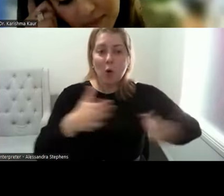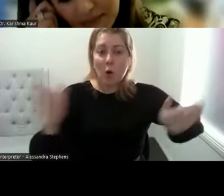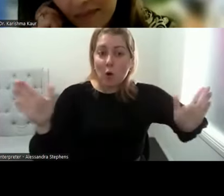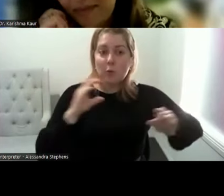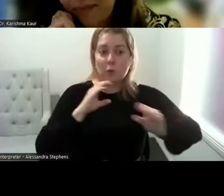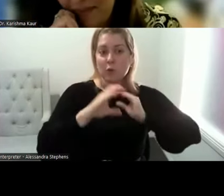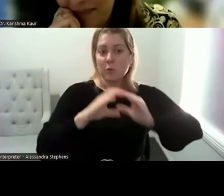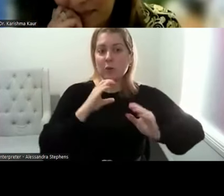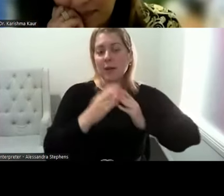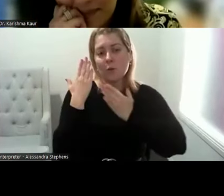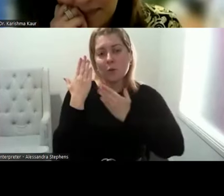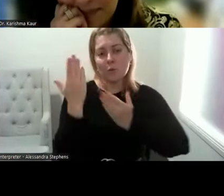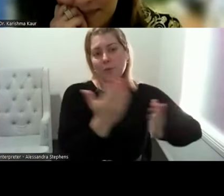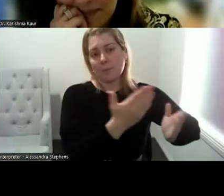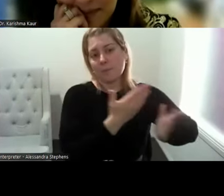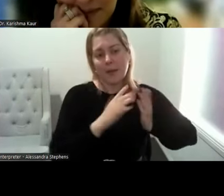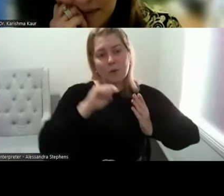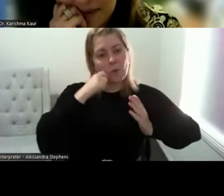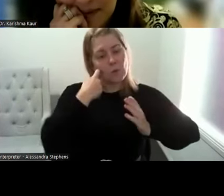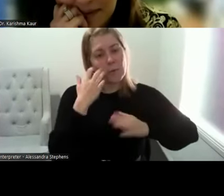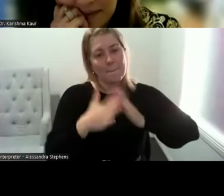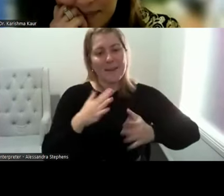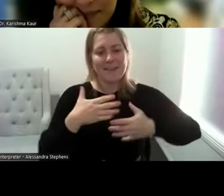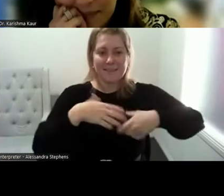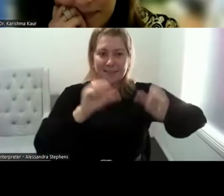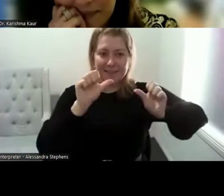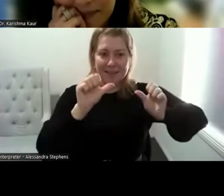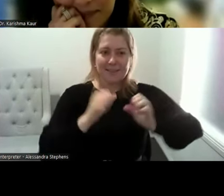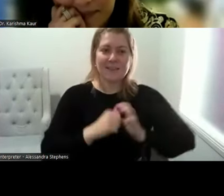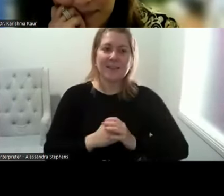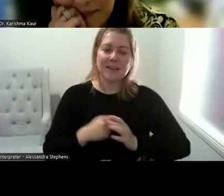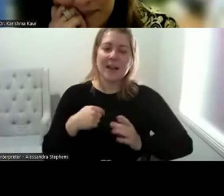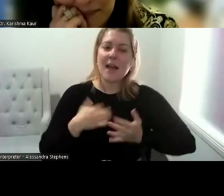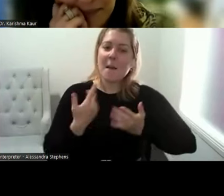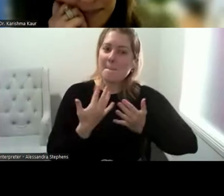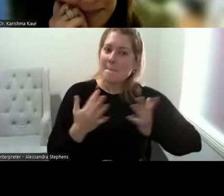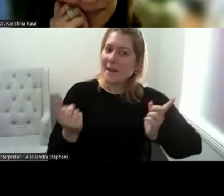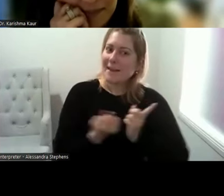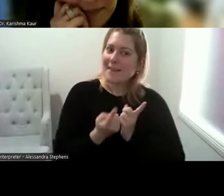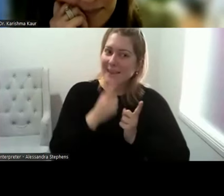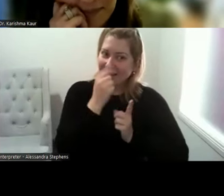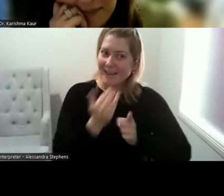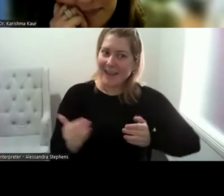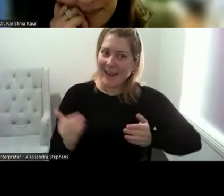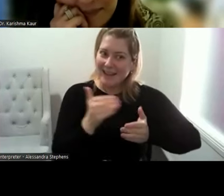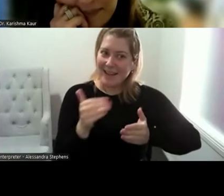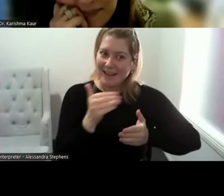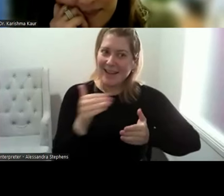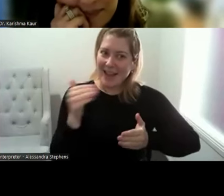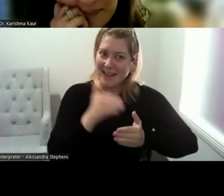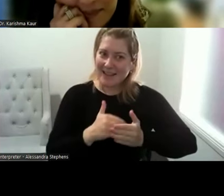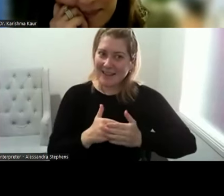is long term. Concept and I have multiple things I could say, you know, key performance indicators